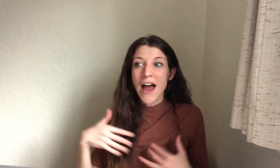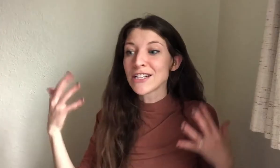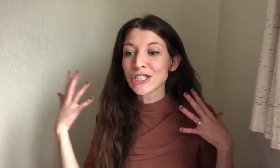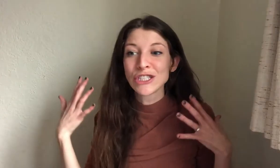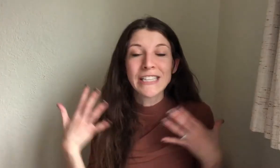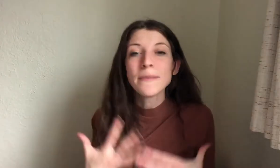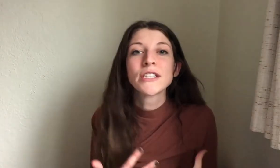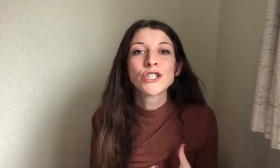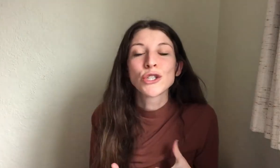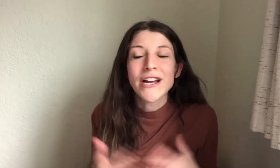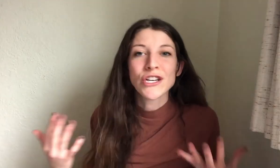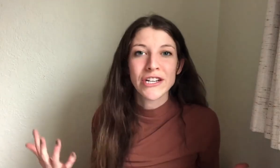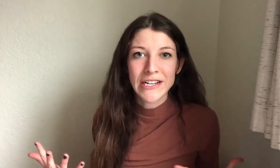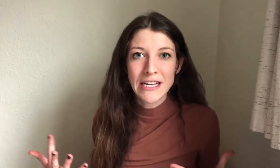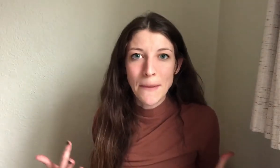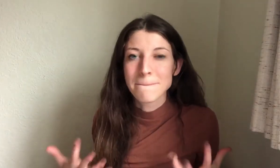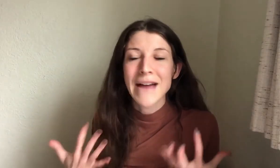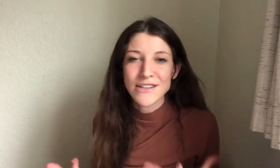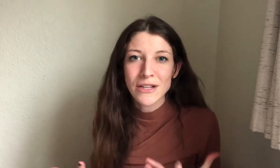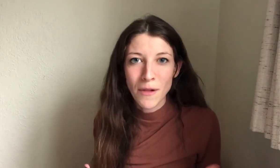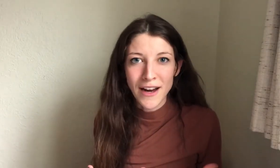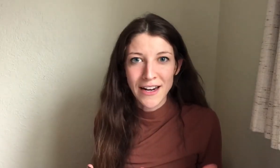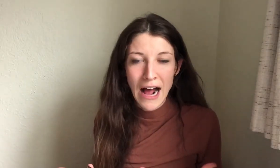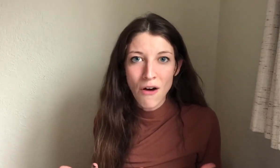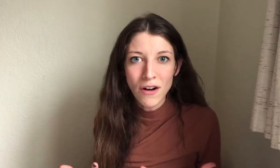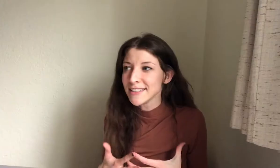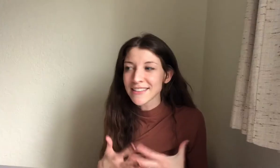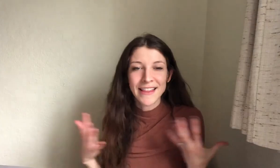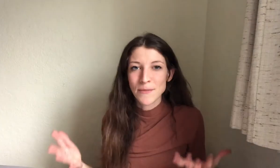and it just zips straight to your hair needs magically blocking that out. It's like the best